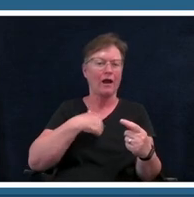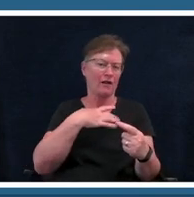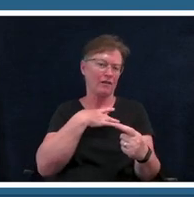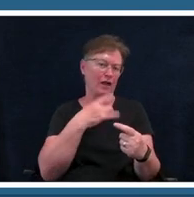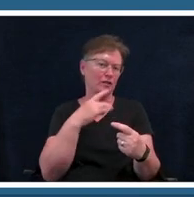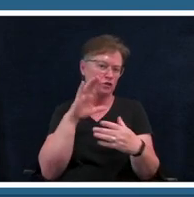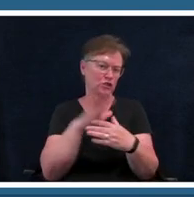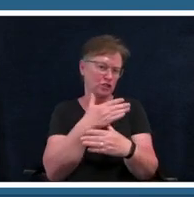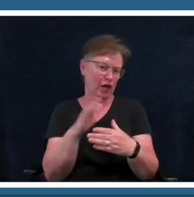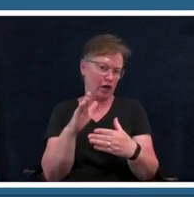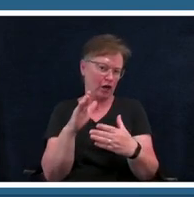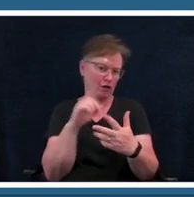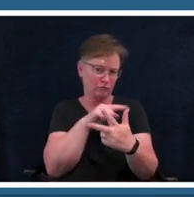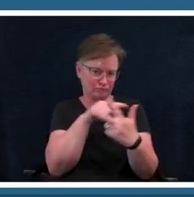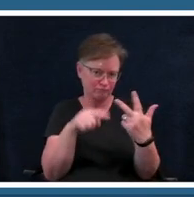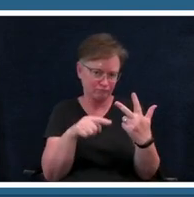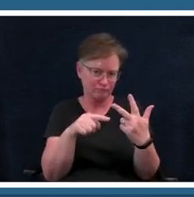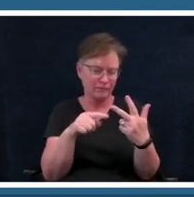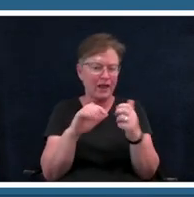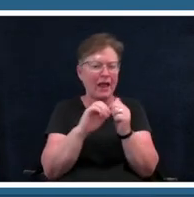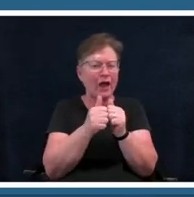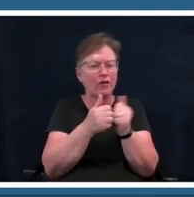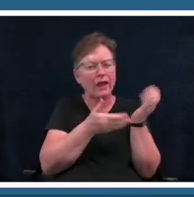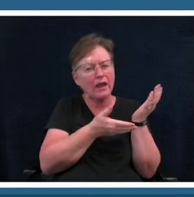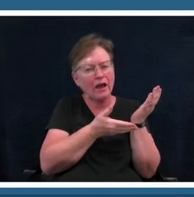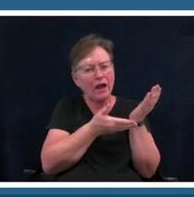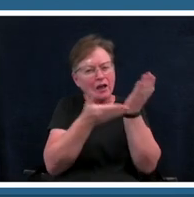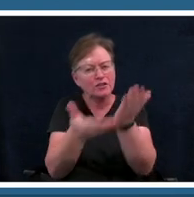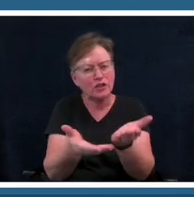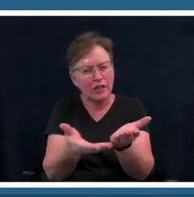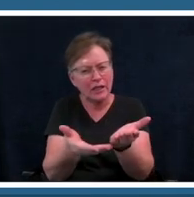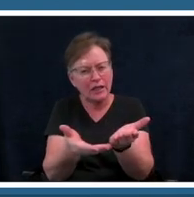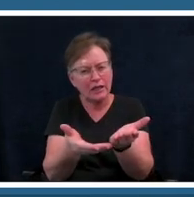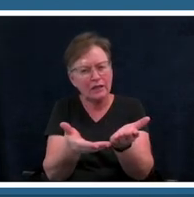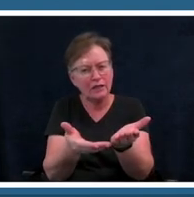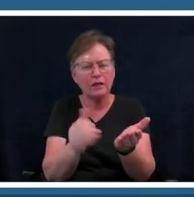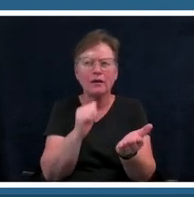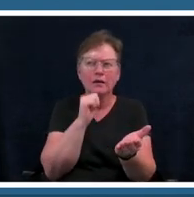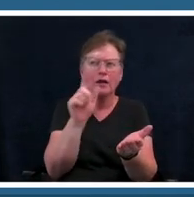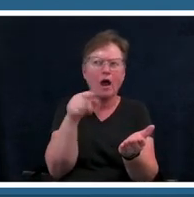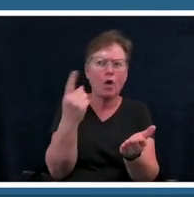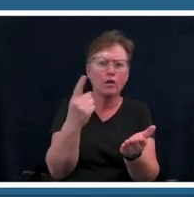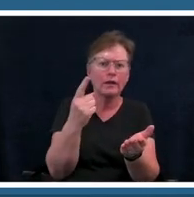really kind of usher in